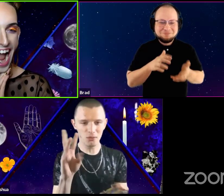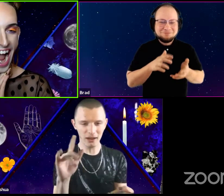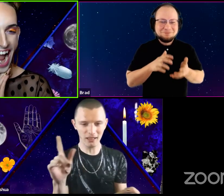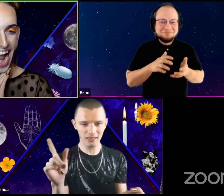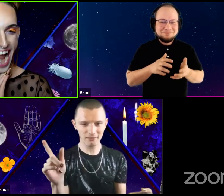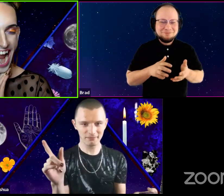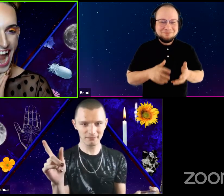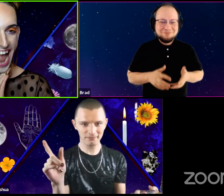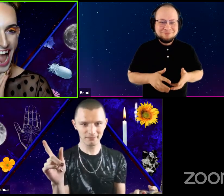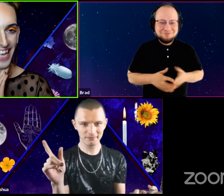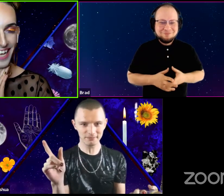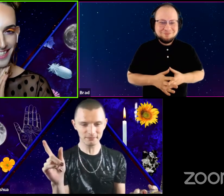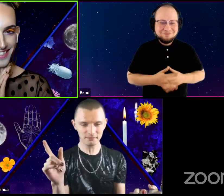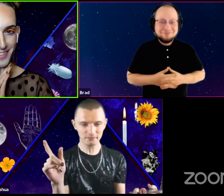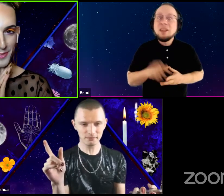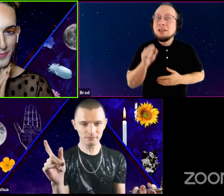WIll. Yes.